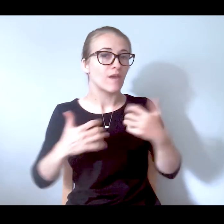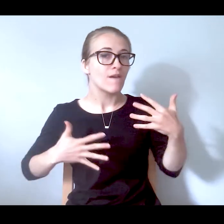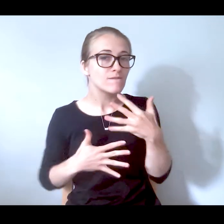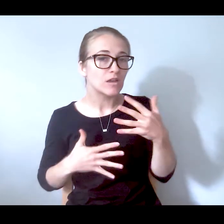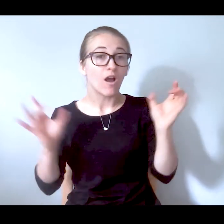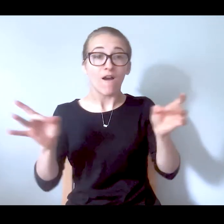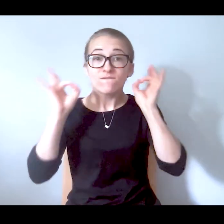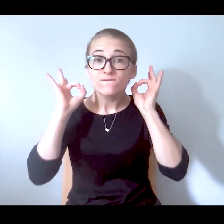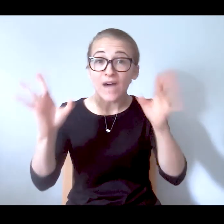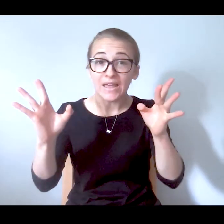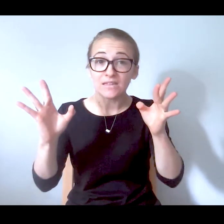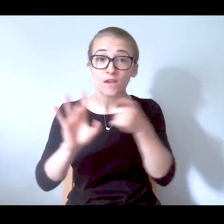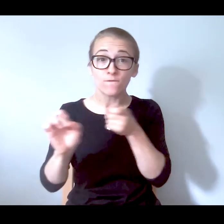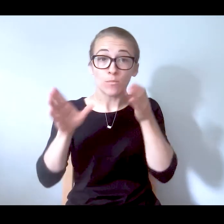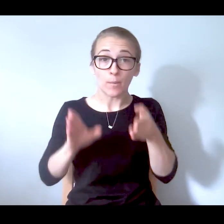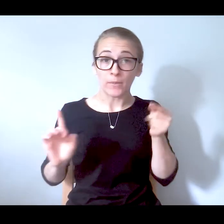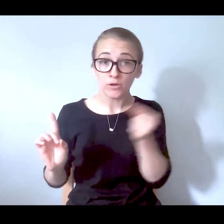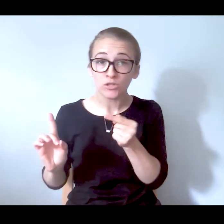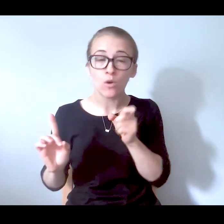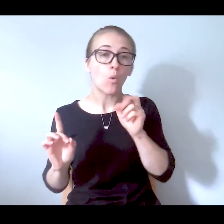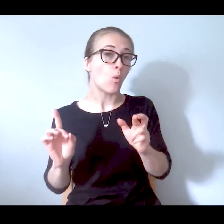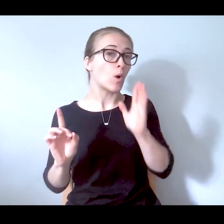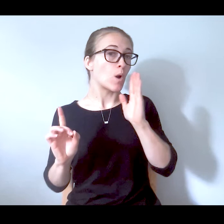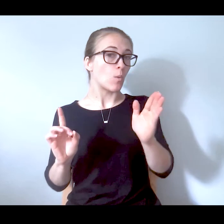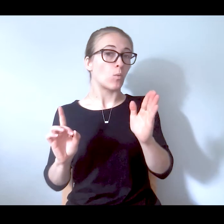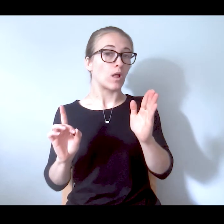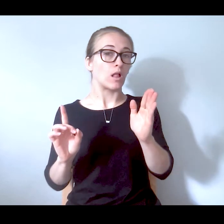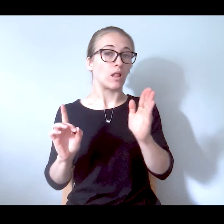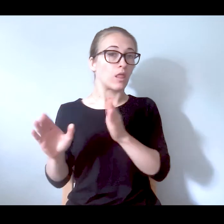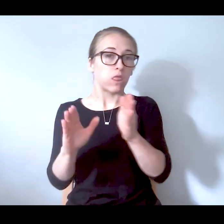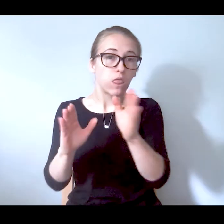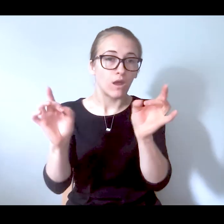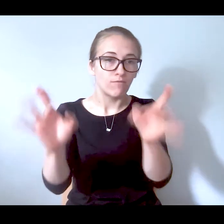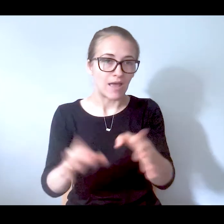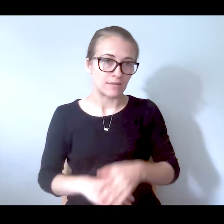part of a person or that they were going to be pursuing that.